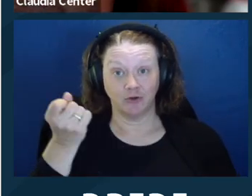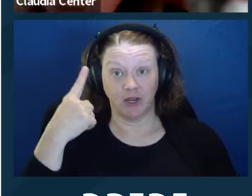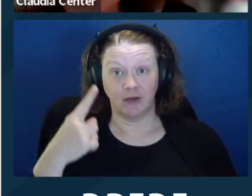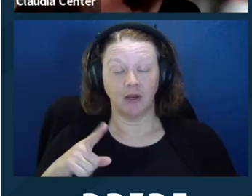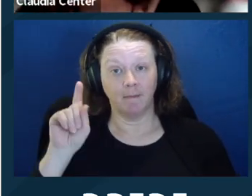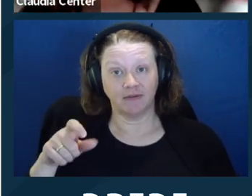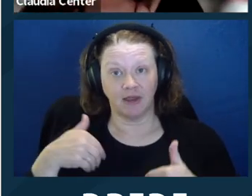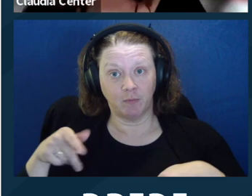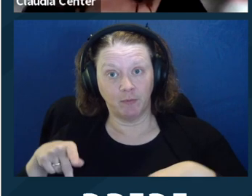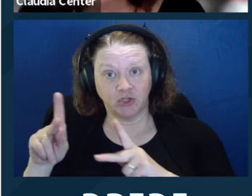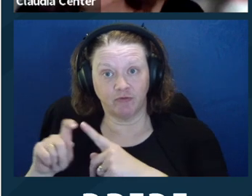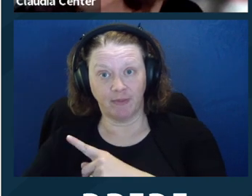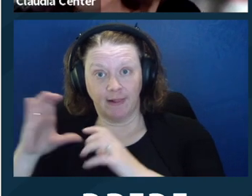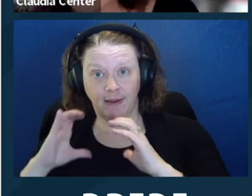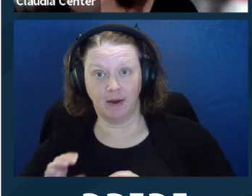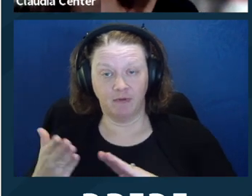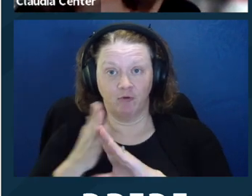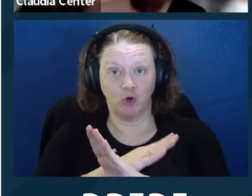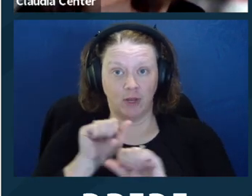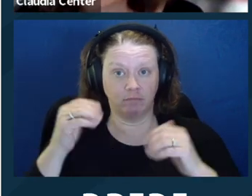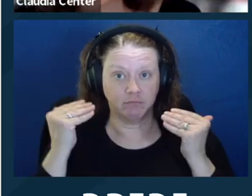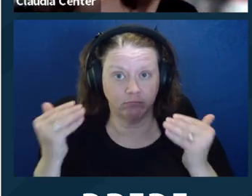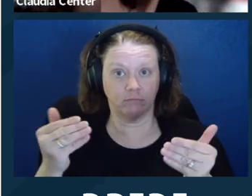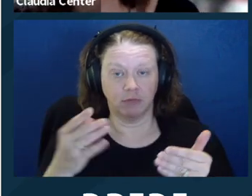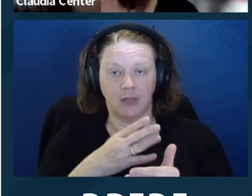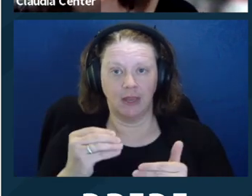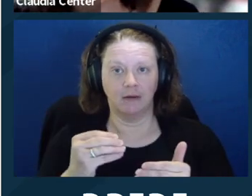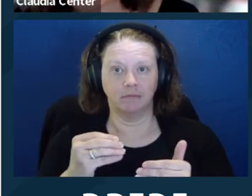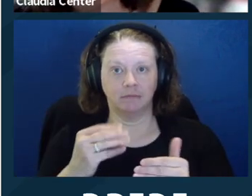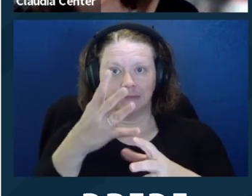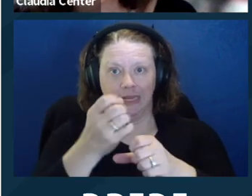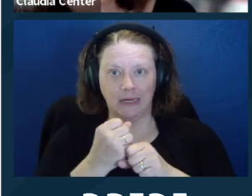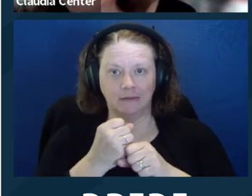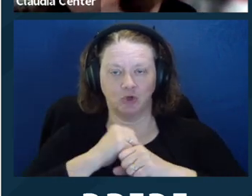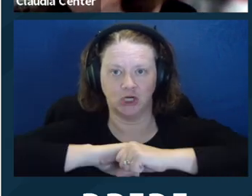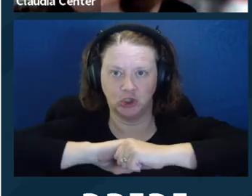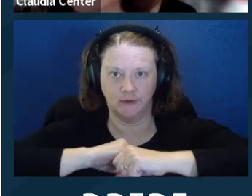Yeah, that's my understanding. You need consent from the client to seek protective action.